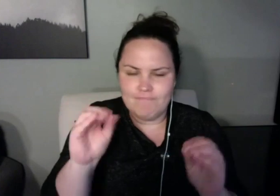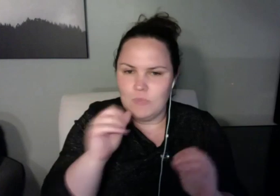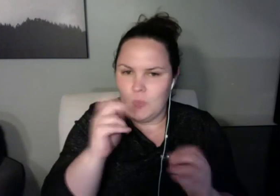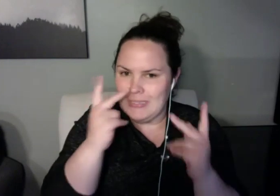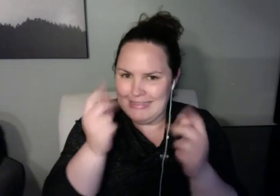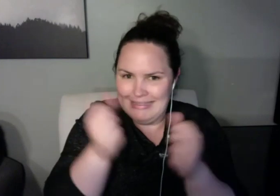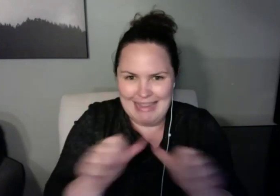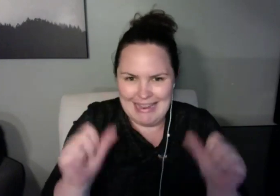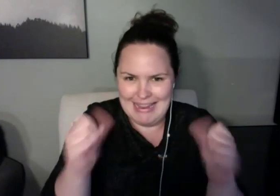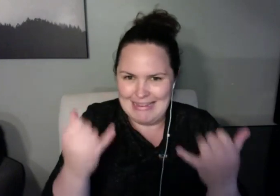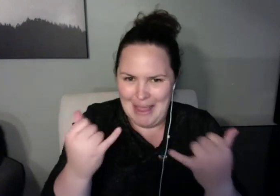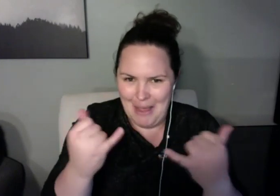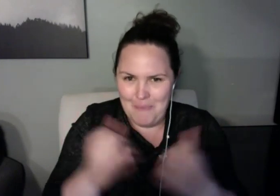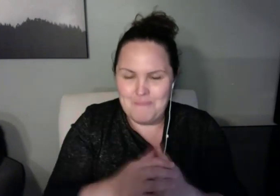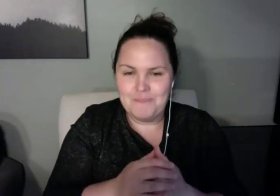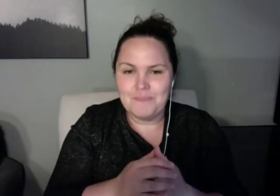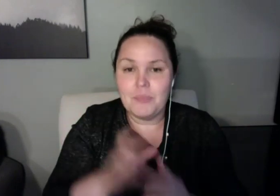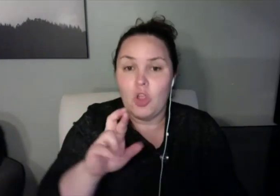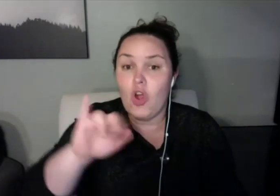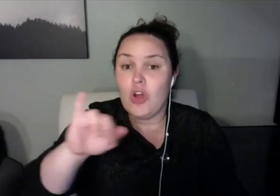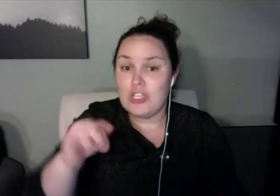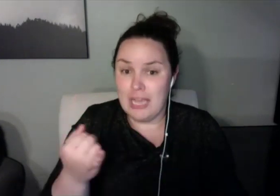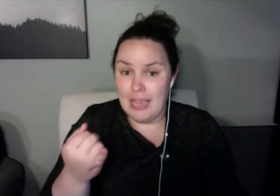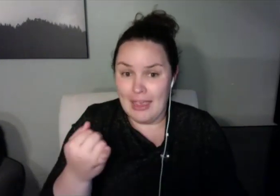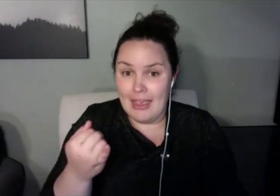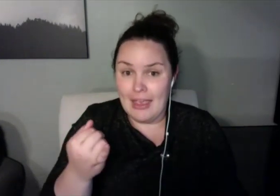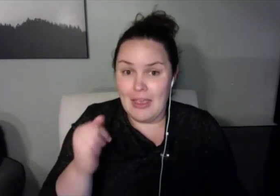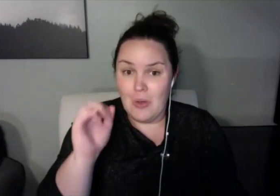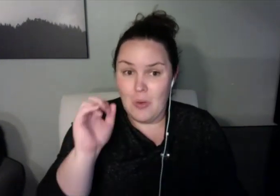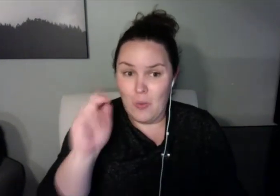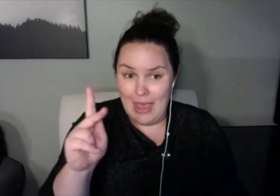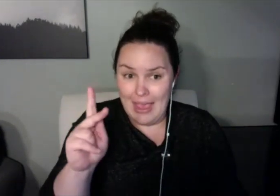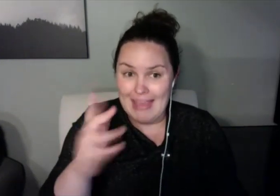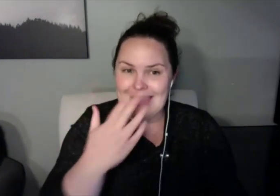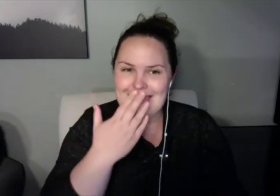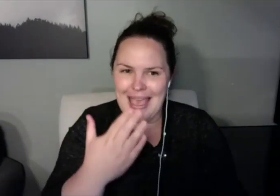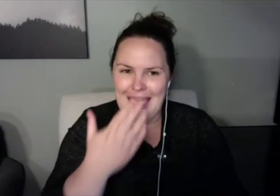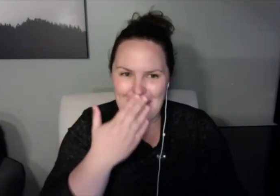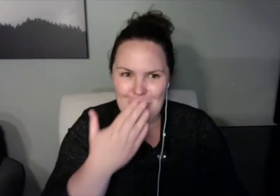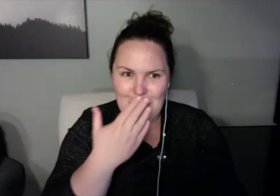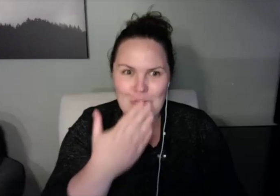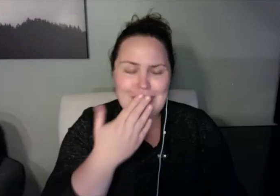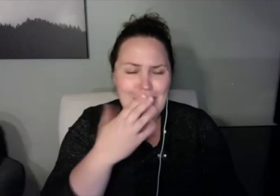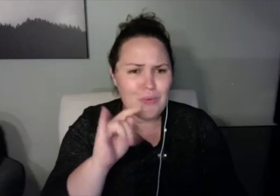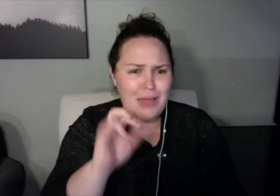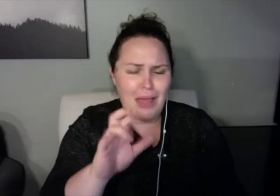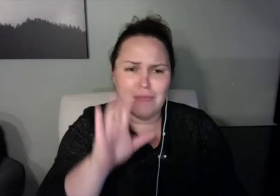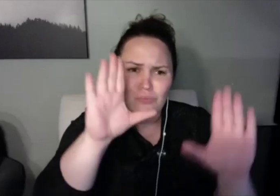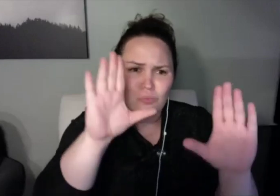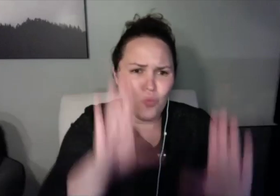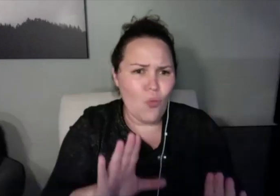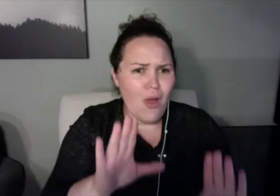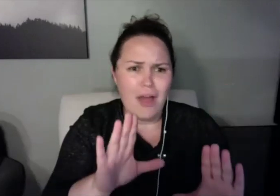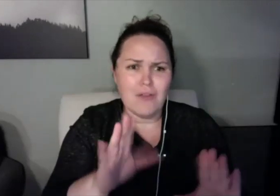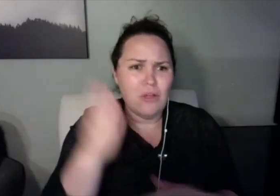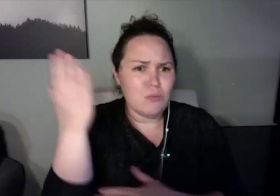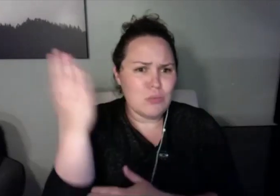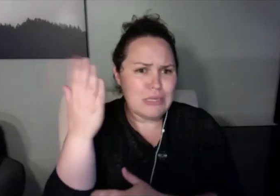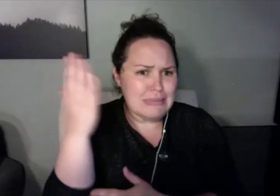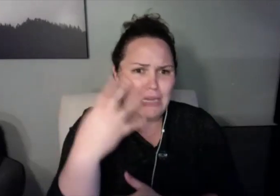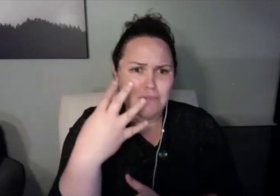Every once in a while, rarely, I use color. But I'm not really a color person.